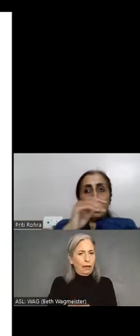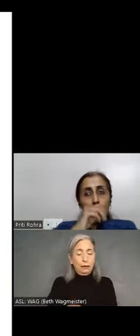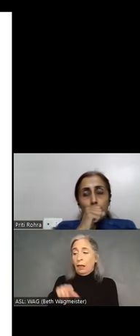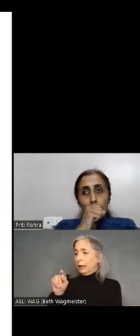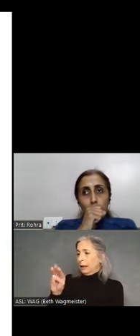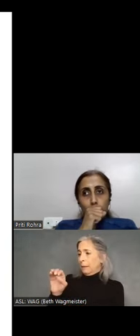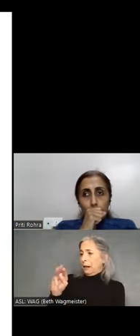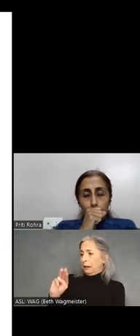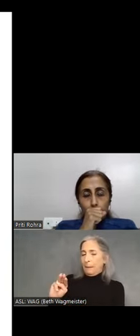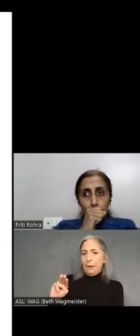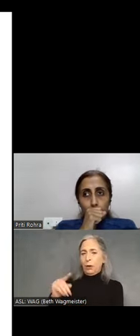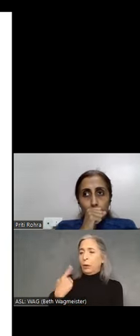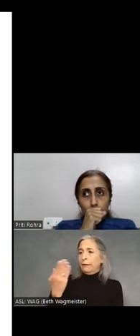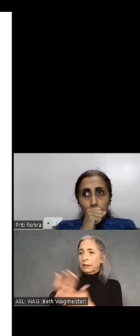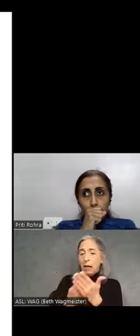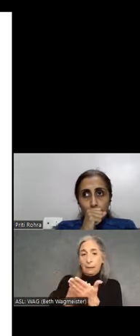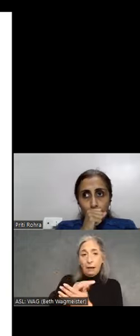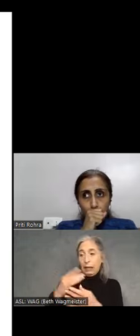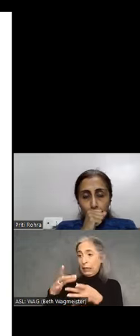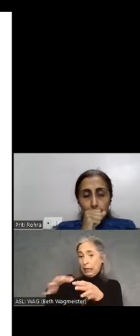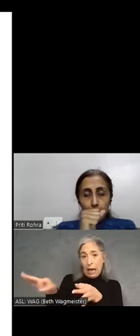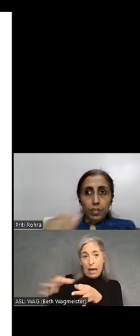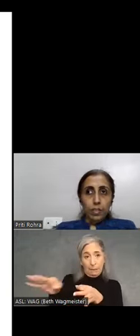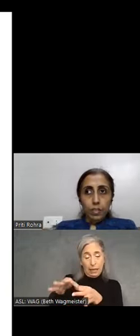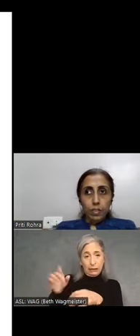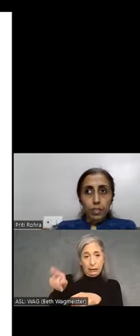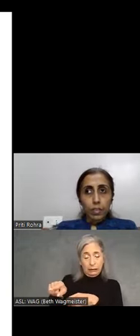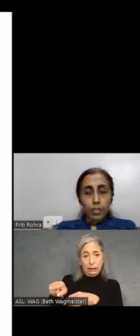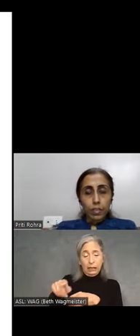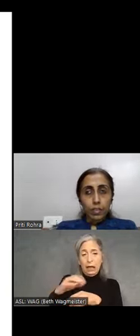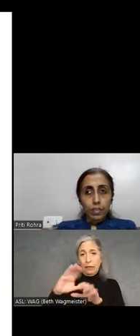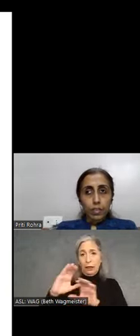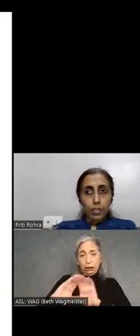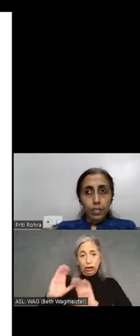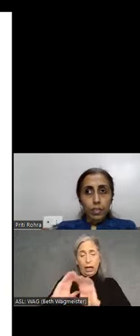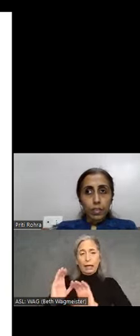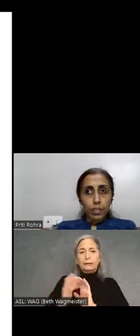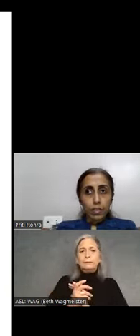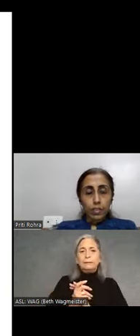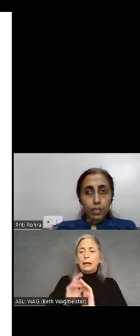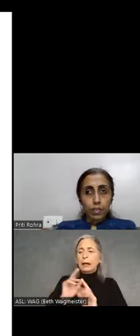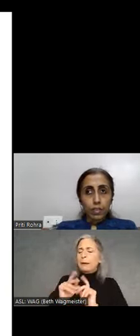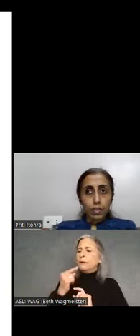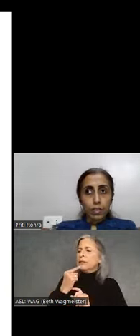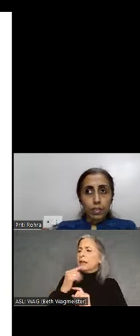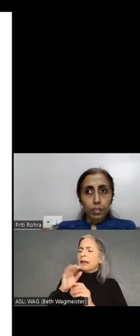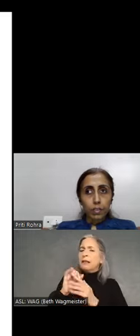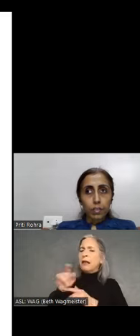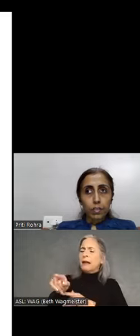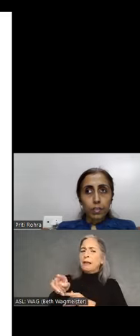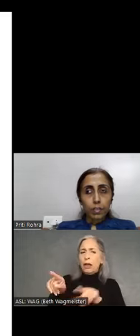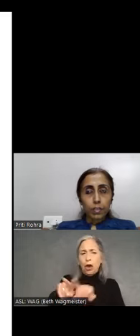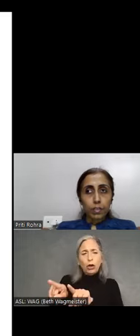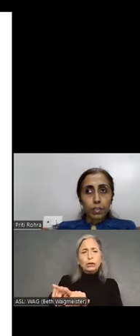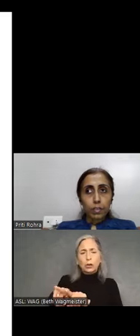Priti we have a couple comments in chat. People saying they also agree with you,